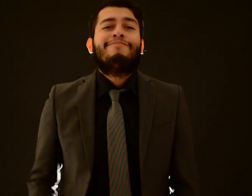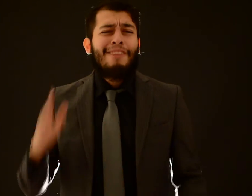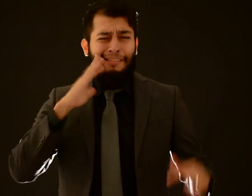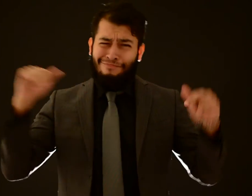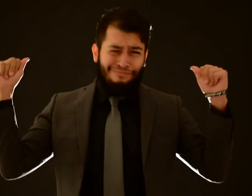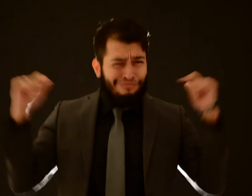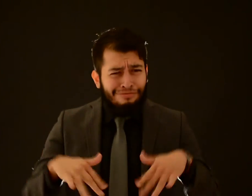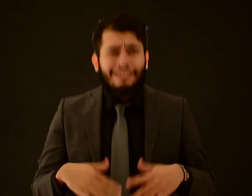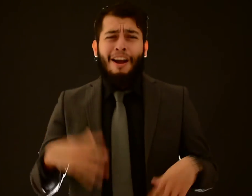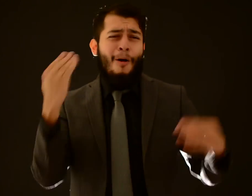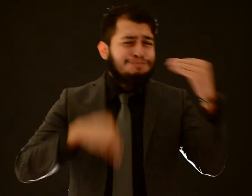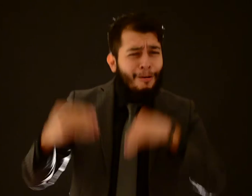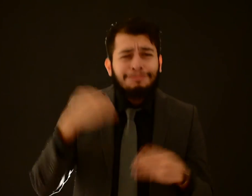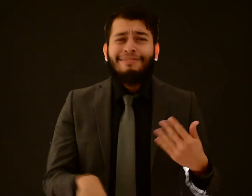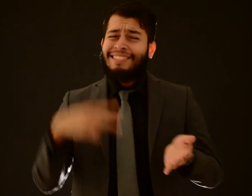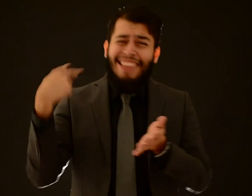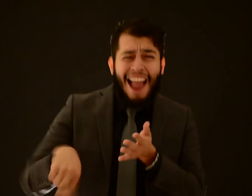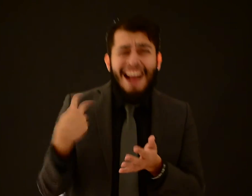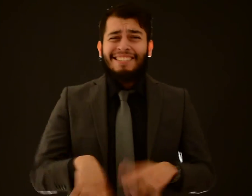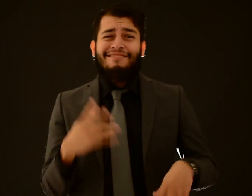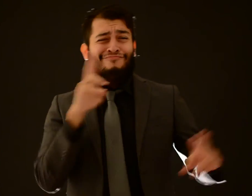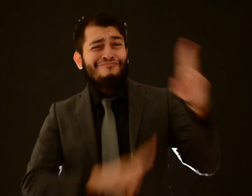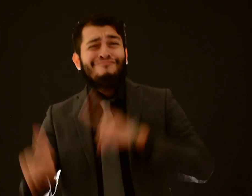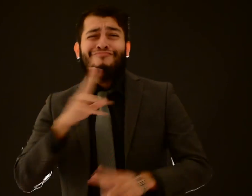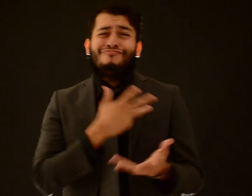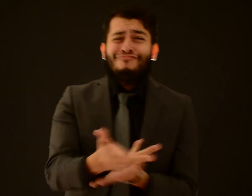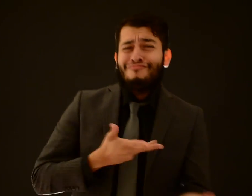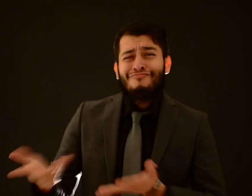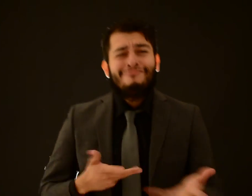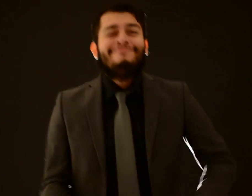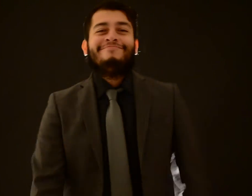There will be a lot of people, food, dancing, and socializing.